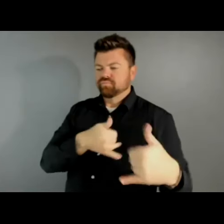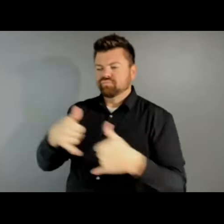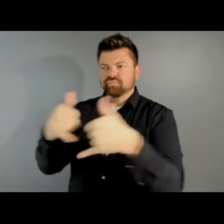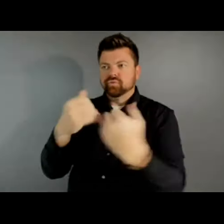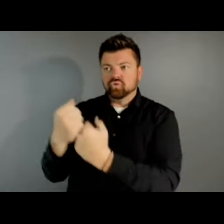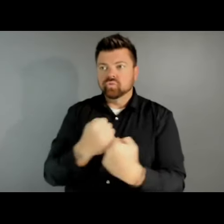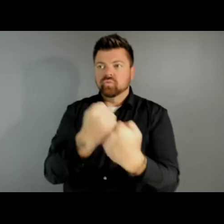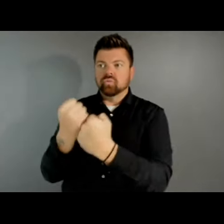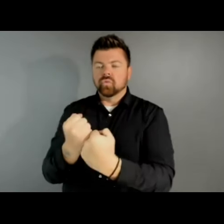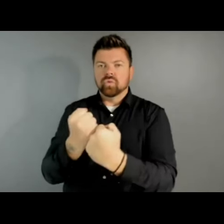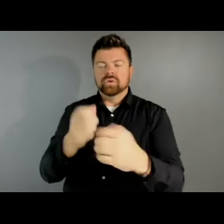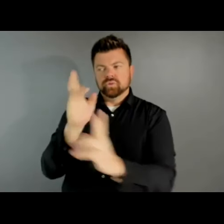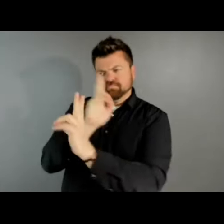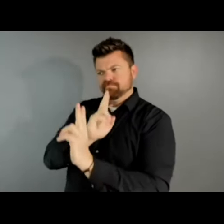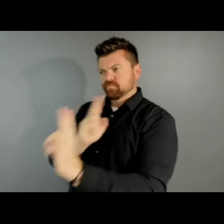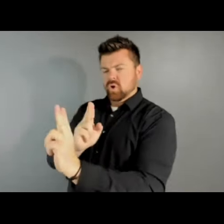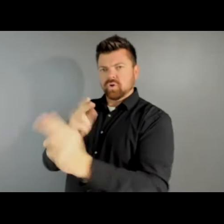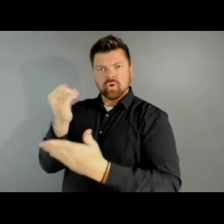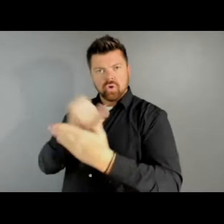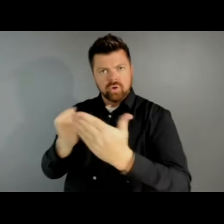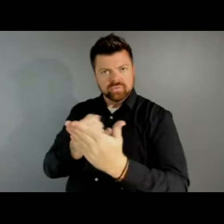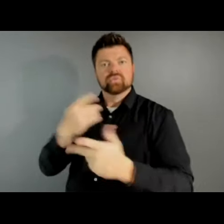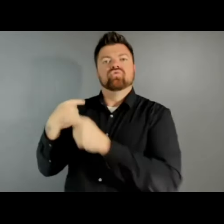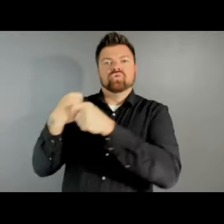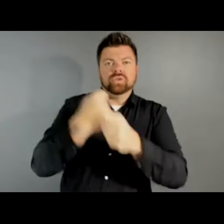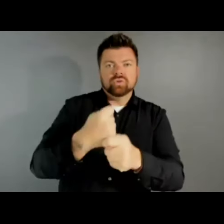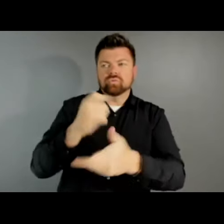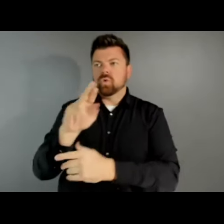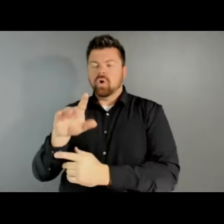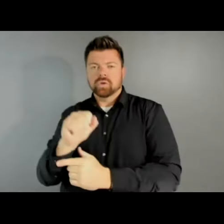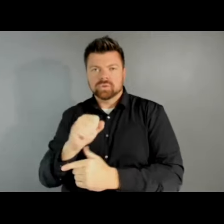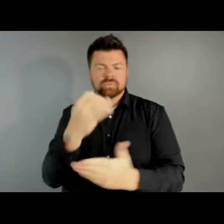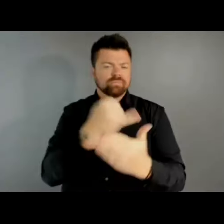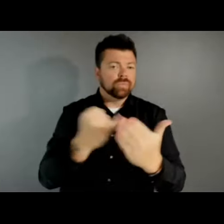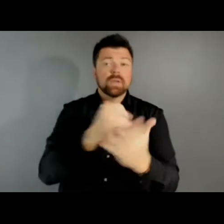artists for their contributions to traditional art forms and to the American public through their